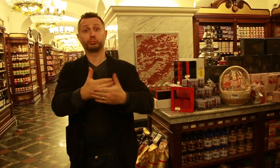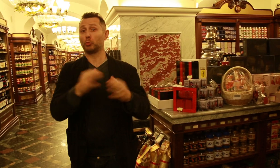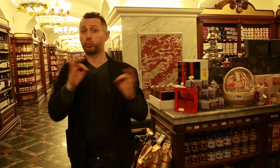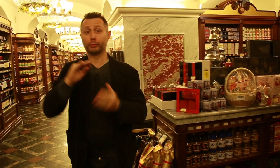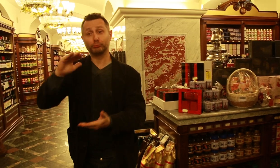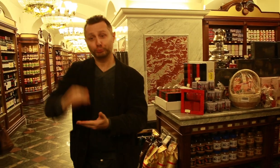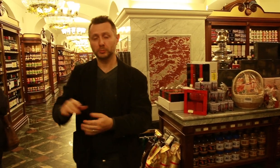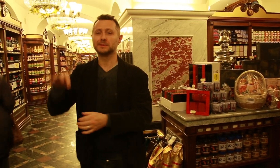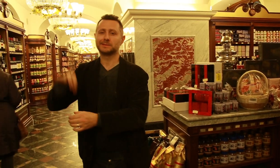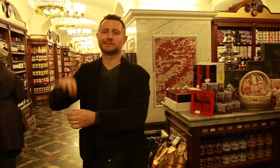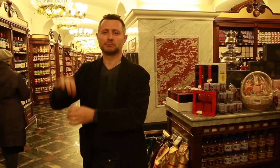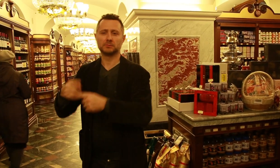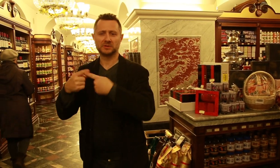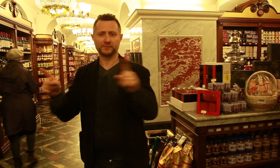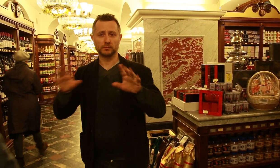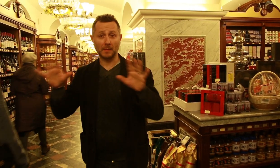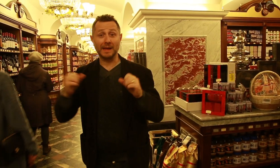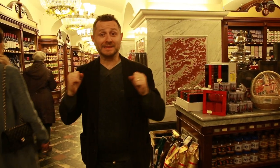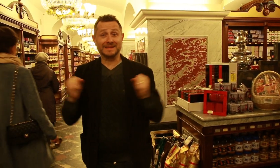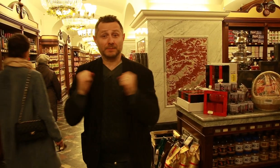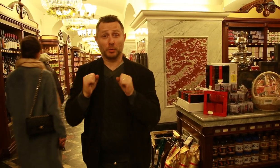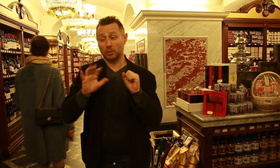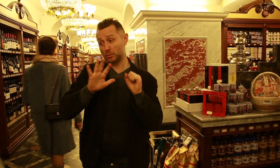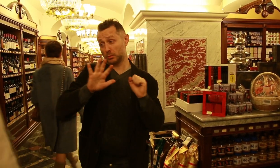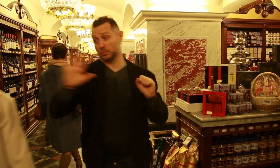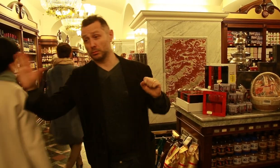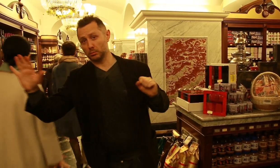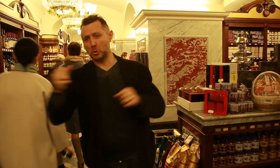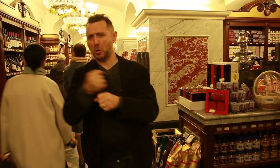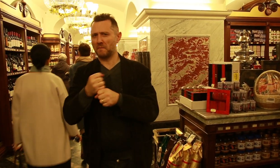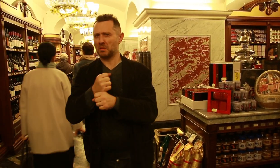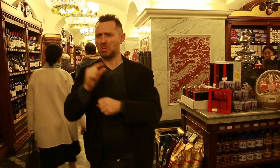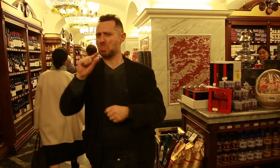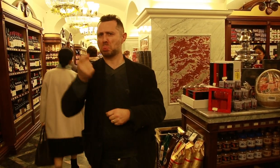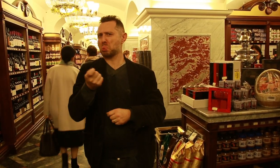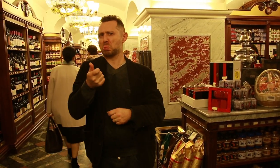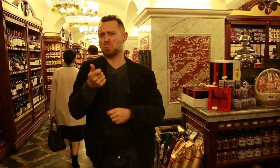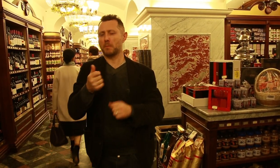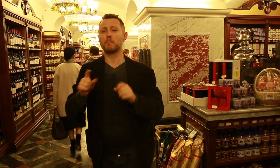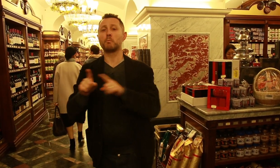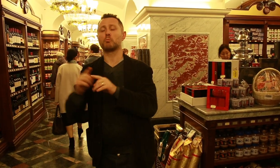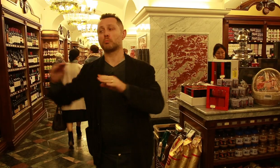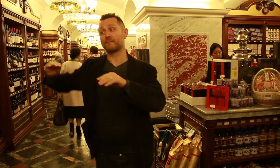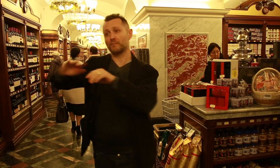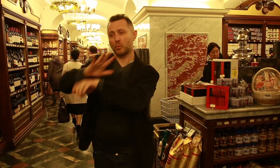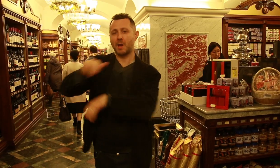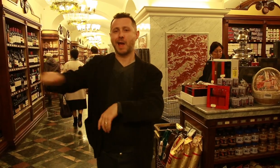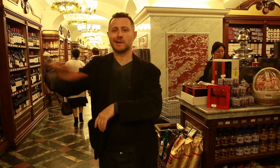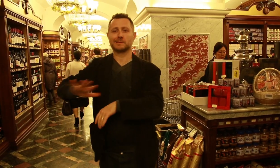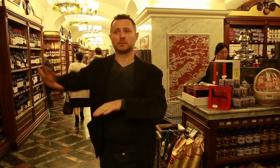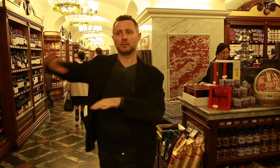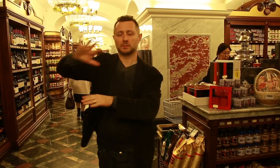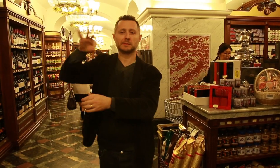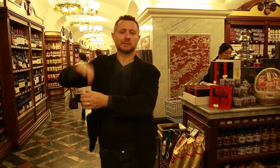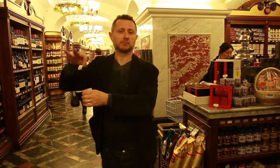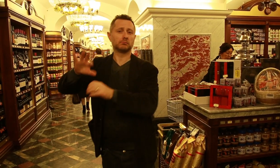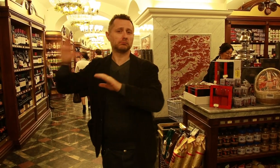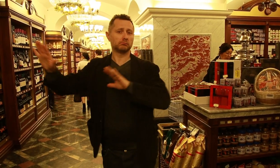you were an ordinary person, your only choice would be tea. In Siberia and the Far East, coffee is not as common as tea,